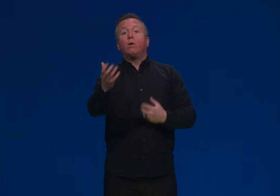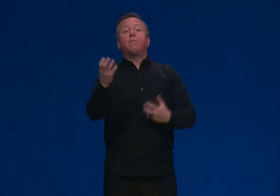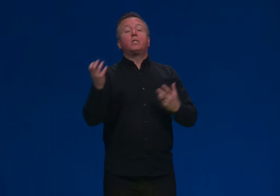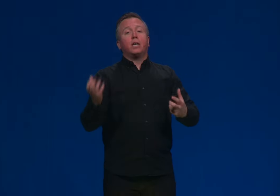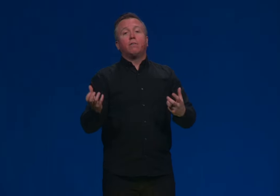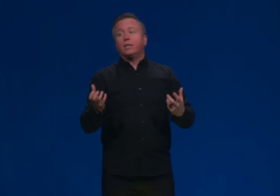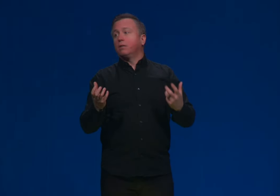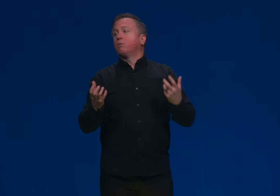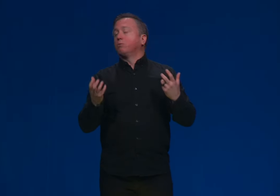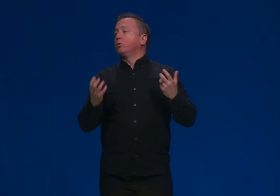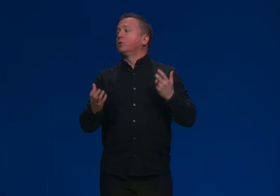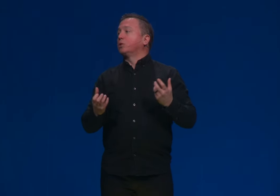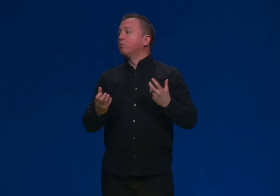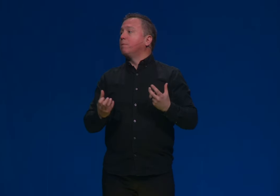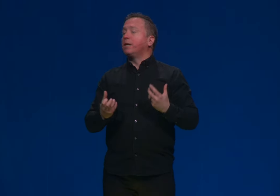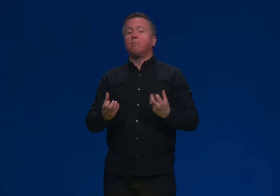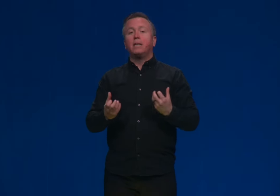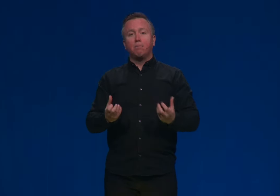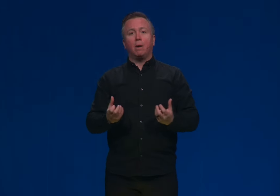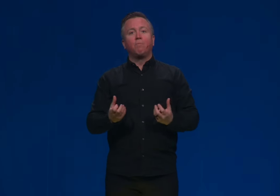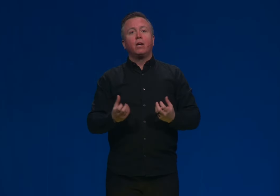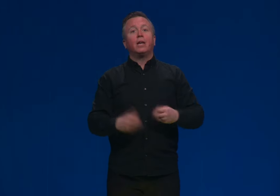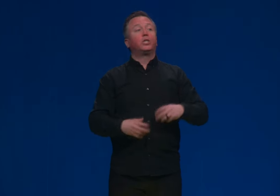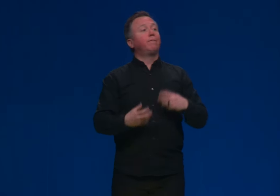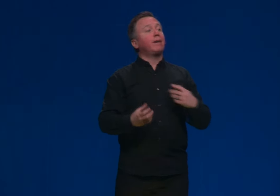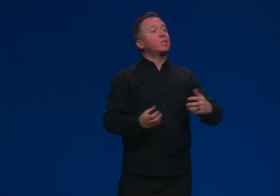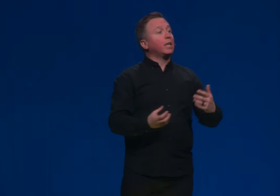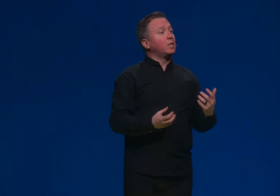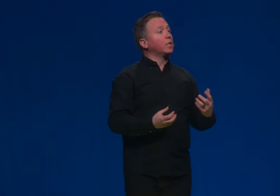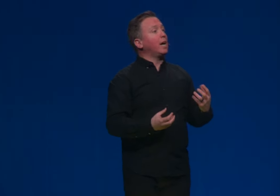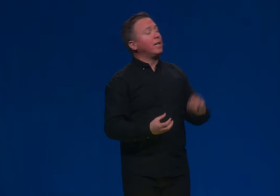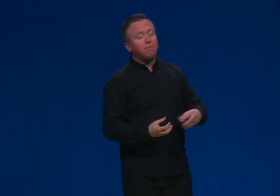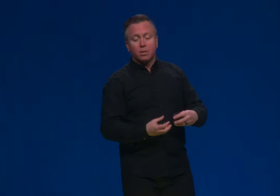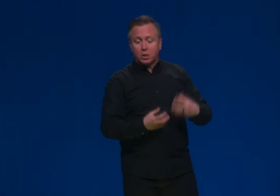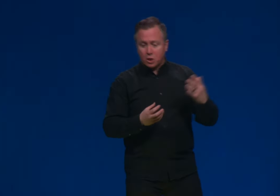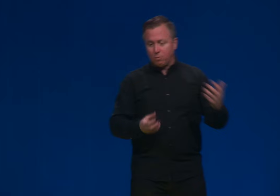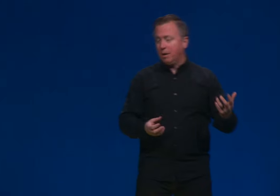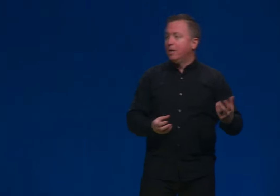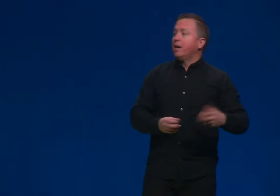One of these elevated rulers is a woman named Deborah, and she fights against a guy named Cicero.